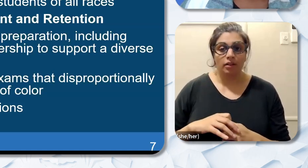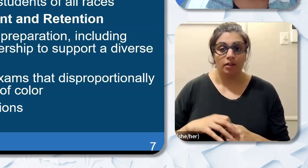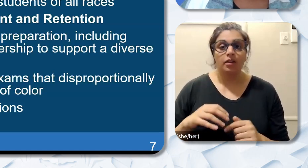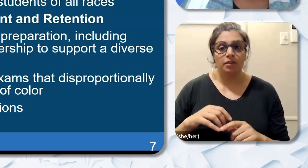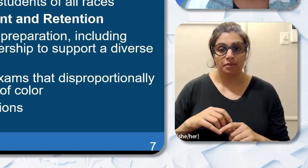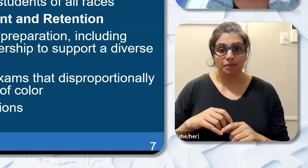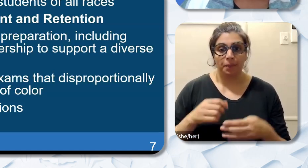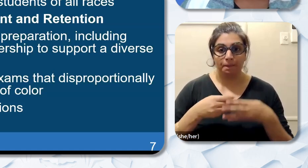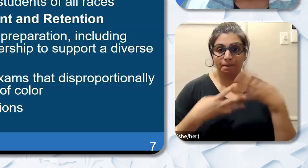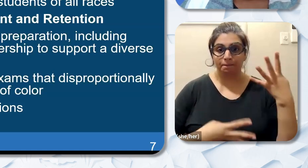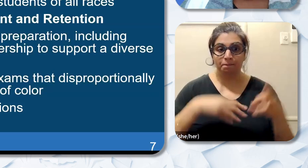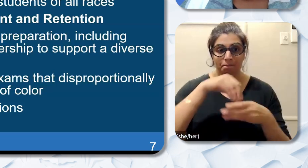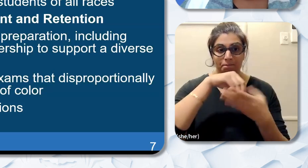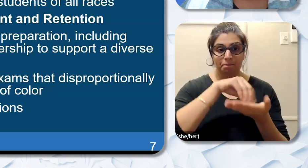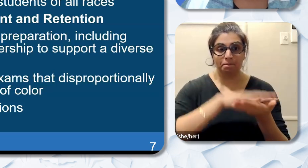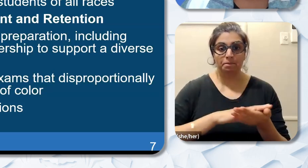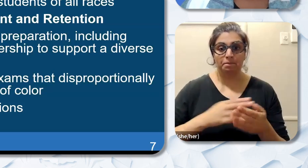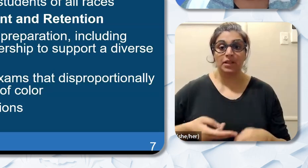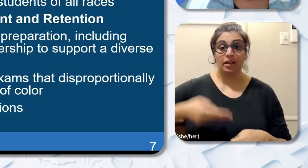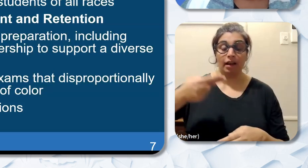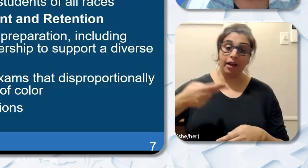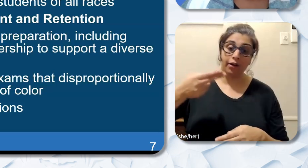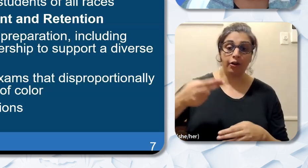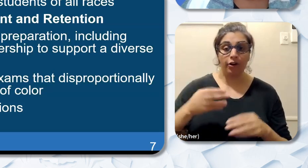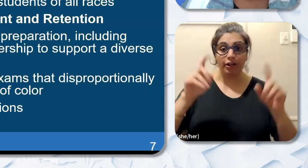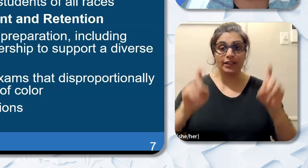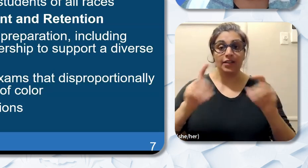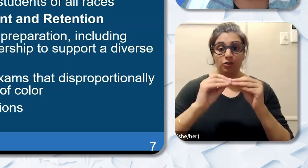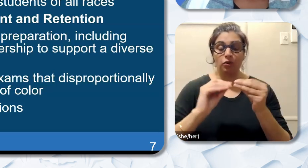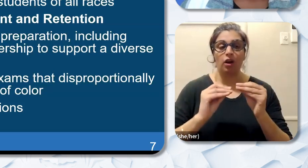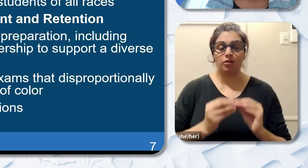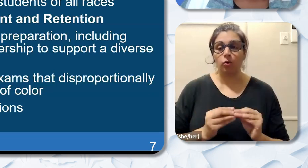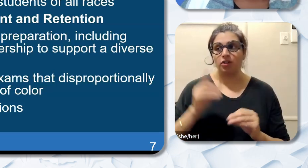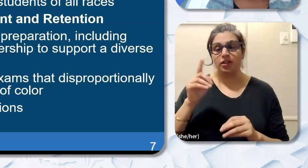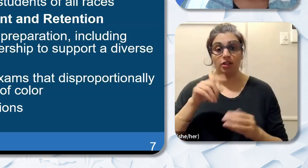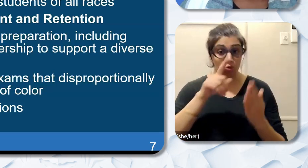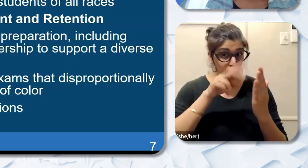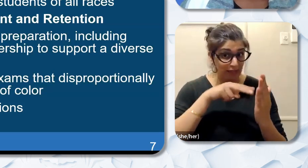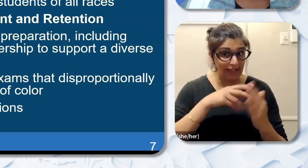are as stated higher test scores specifically in reading and math. Positive perceptions from